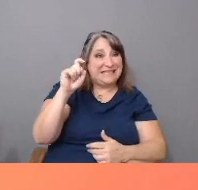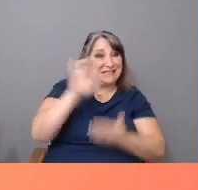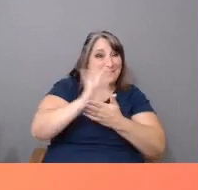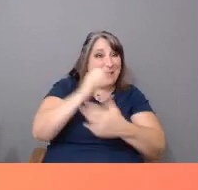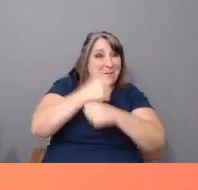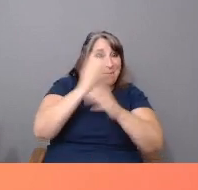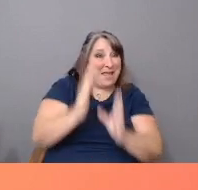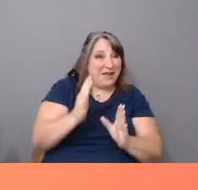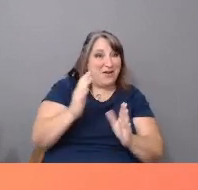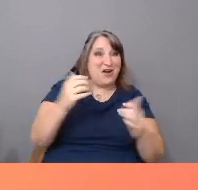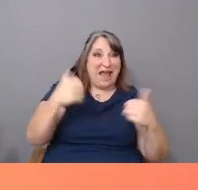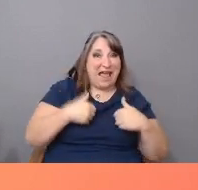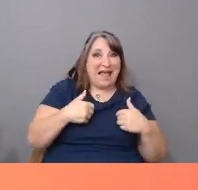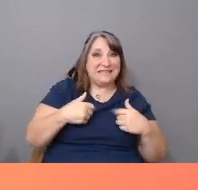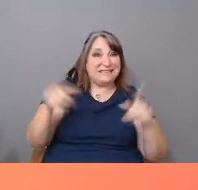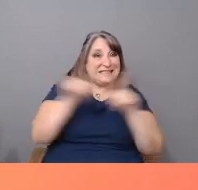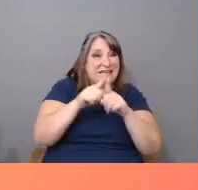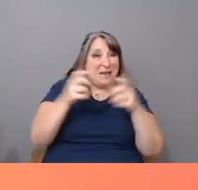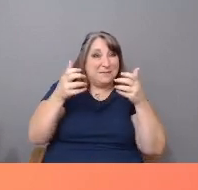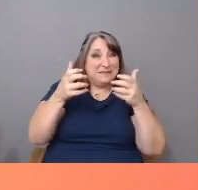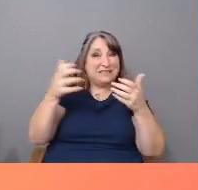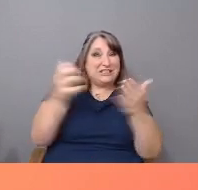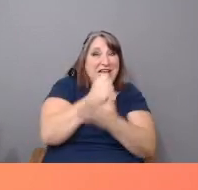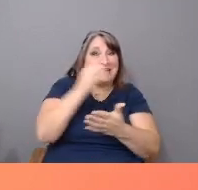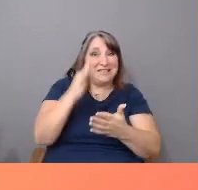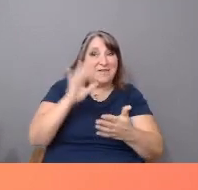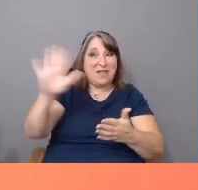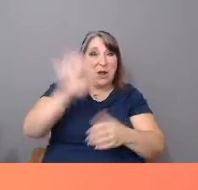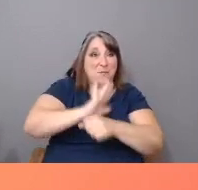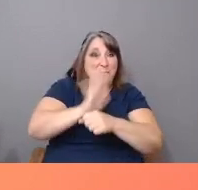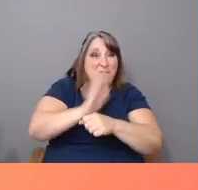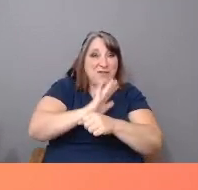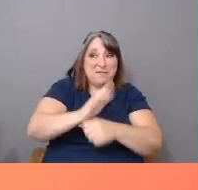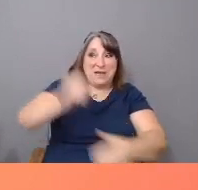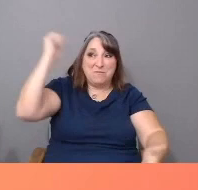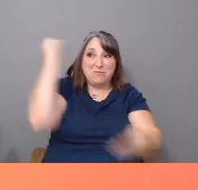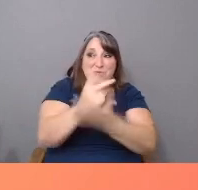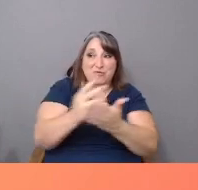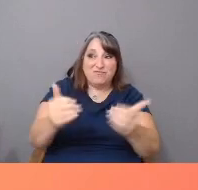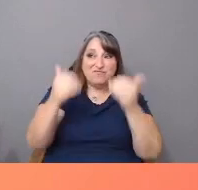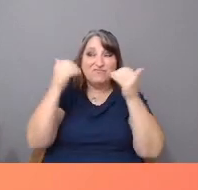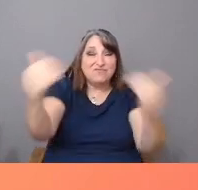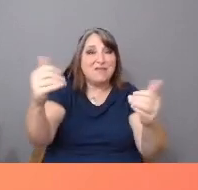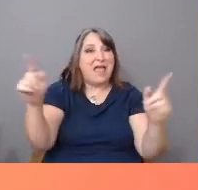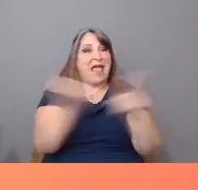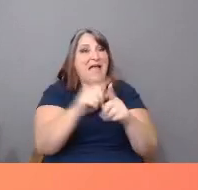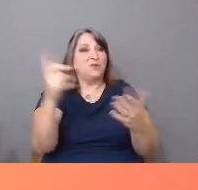as winning the lottery. Our images are being framed by non-Latinx.